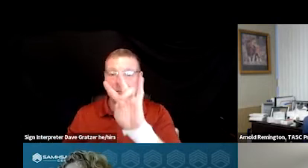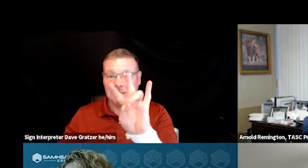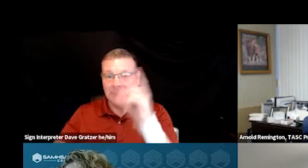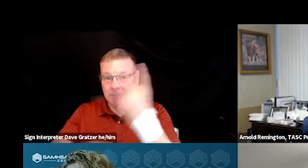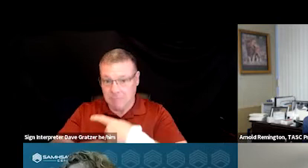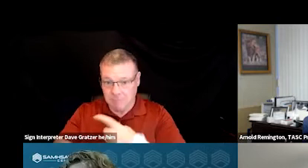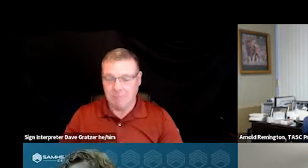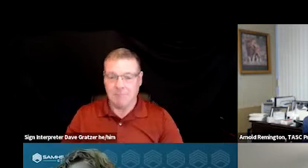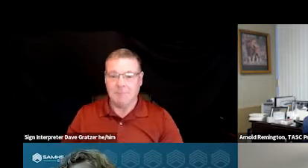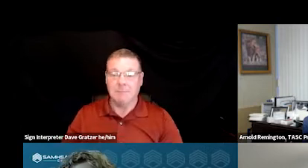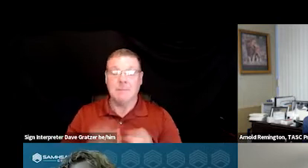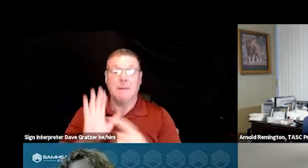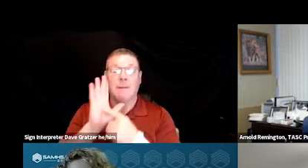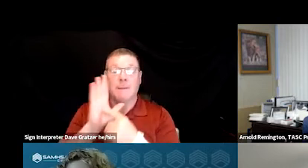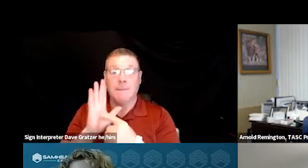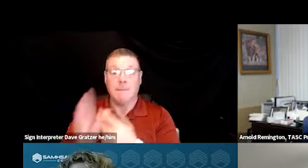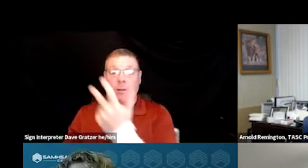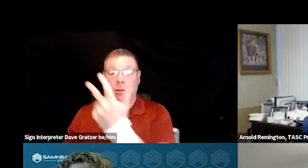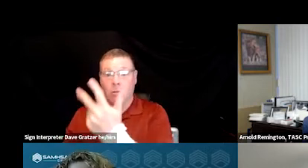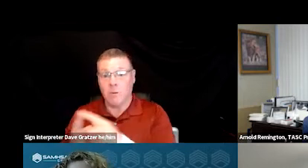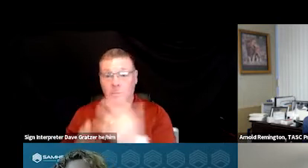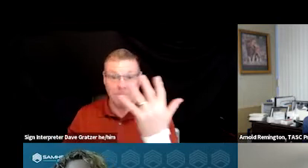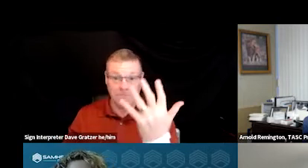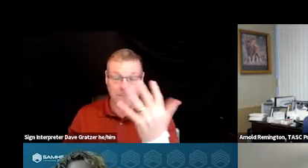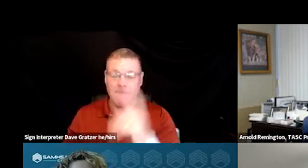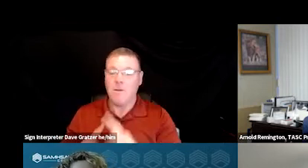The model is three to five, but what we have found,